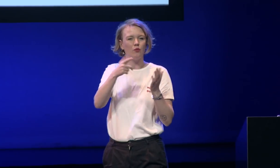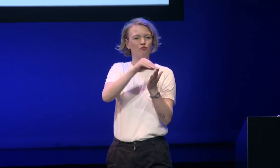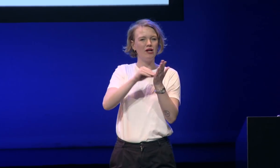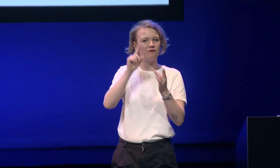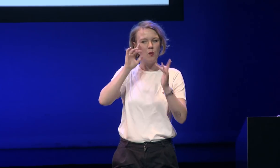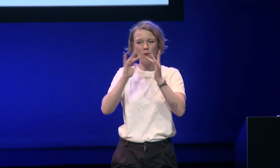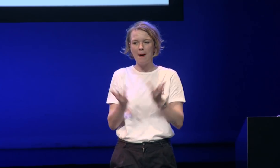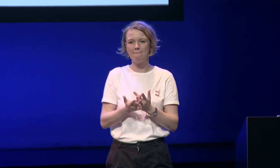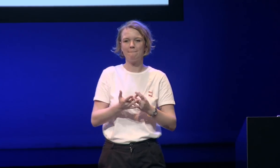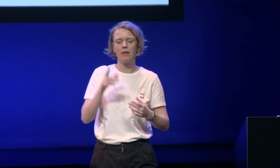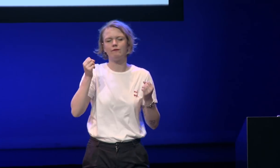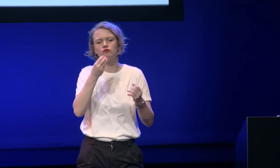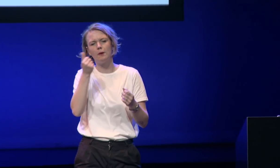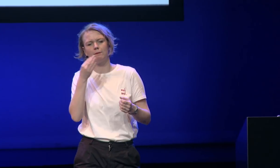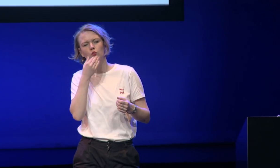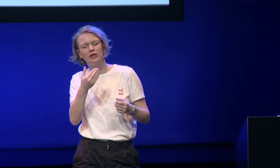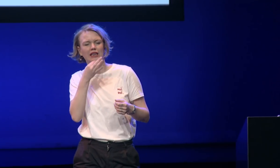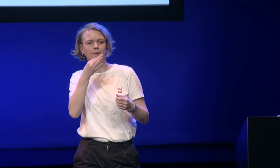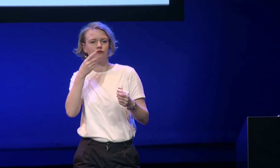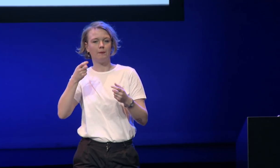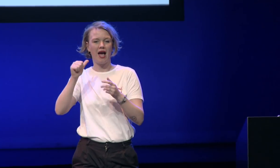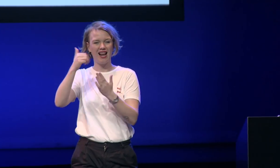write for the web that's one of the important things there are some good